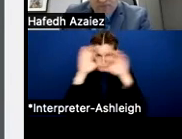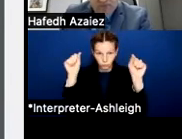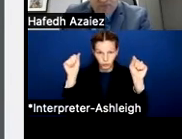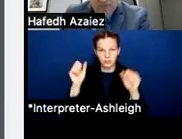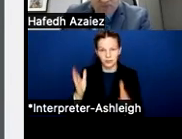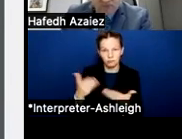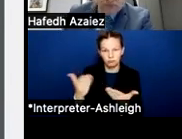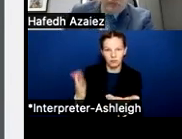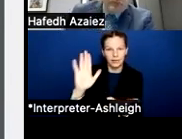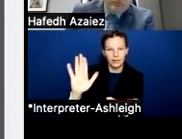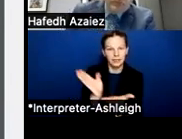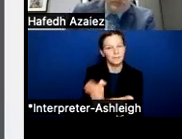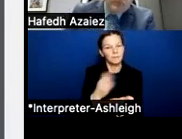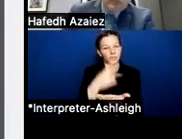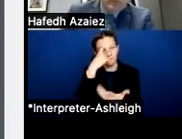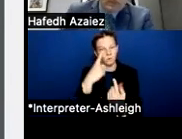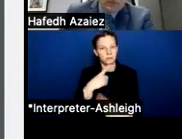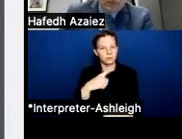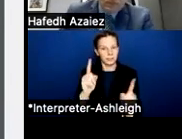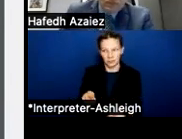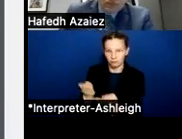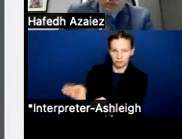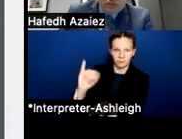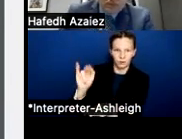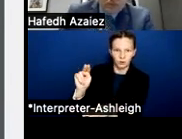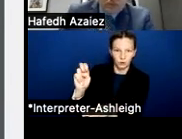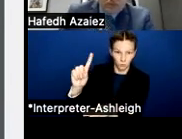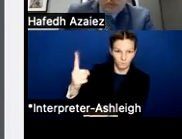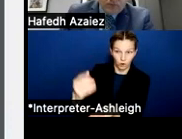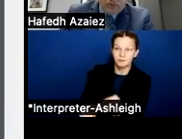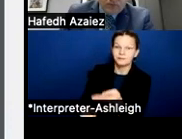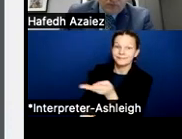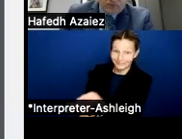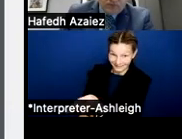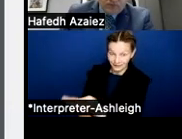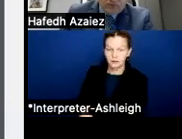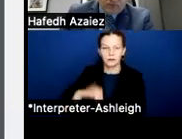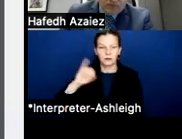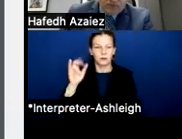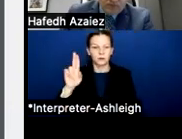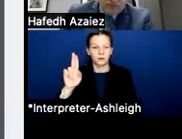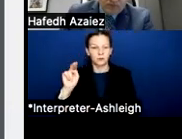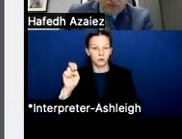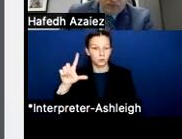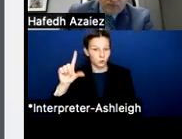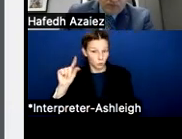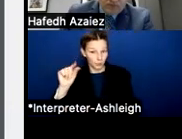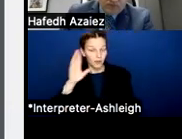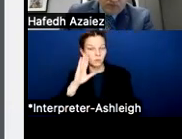to the board on June 1. And on June 20th, we need to hold a budget adoption at the regular board meeting.